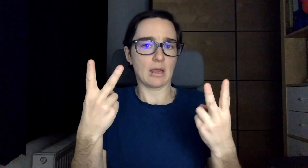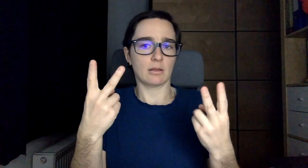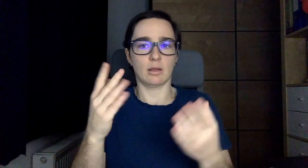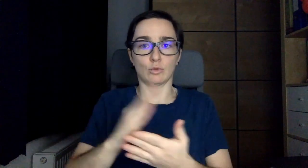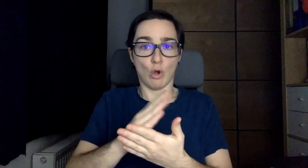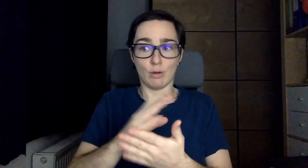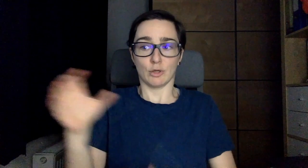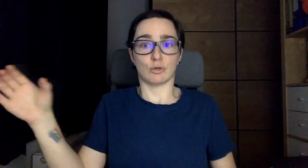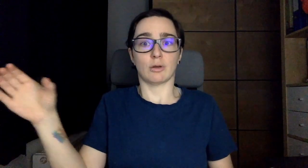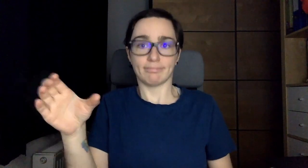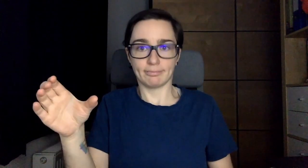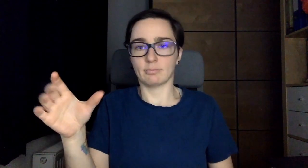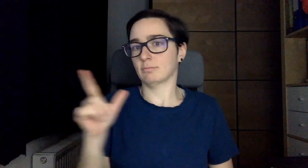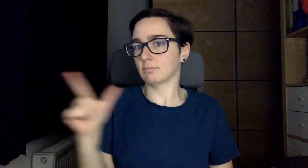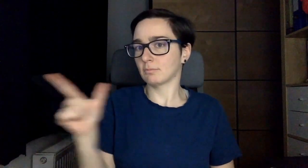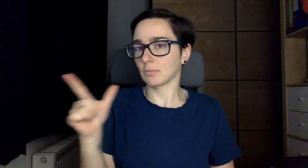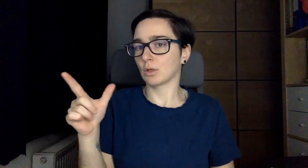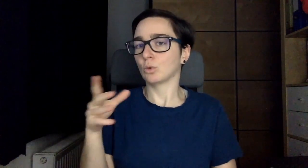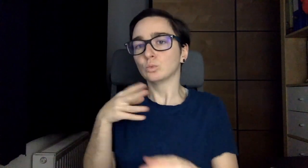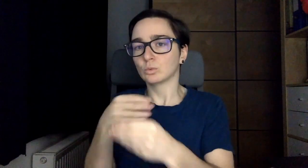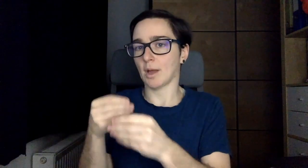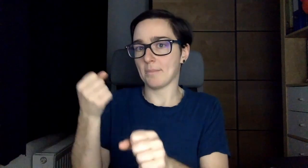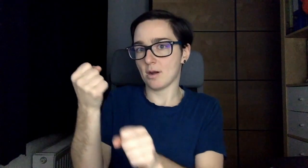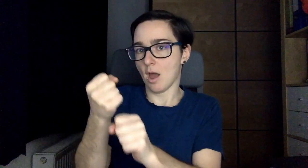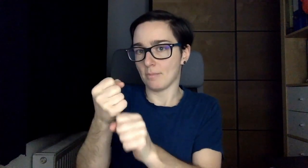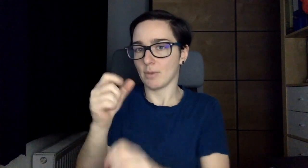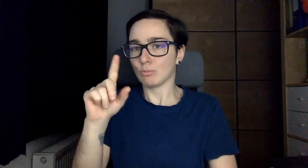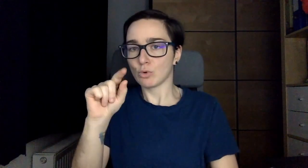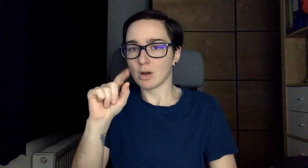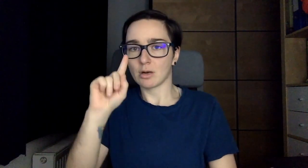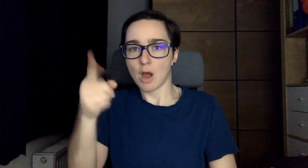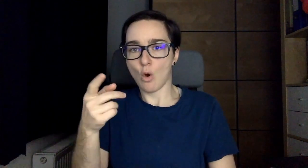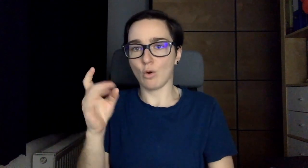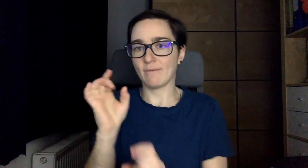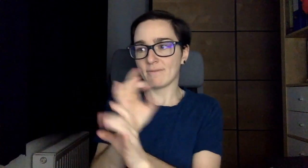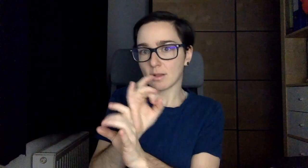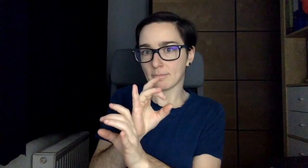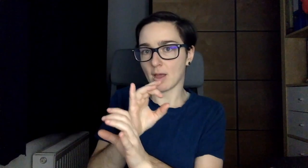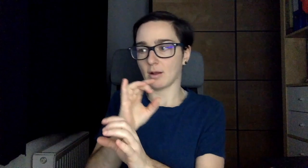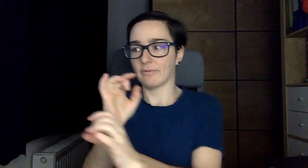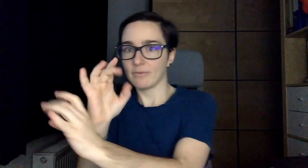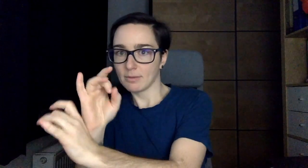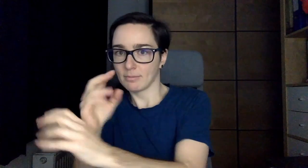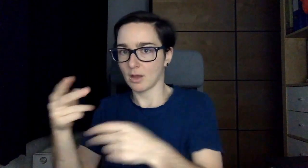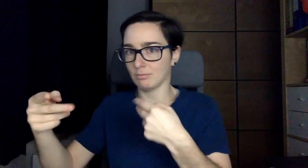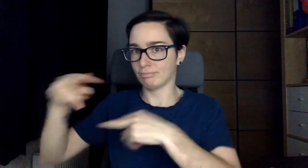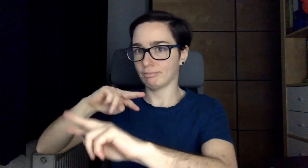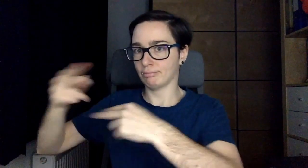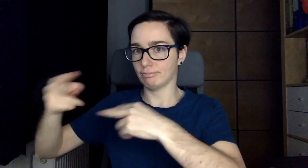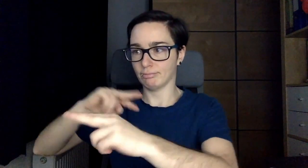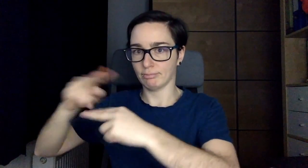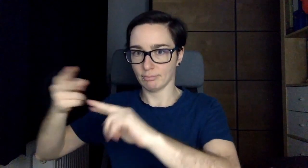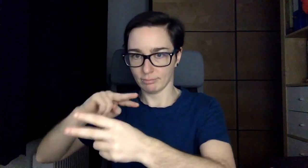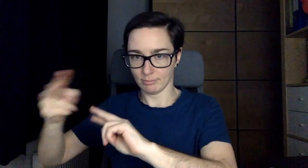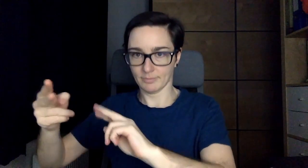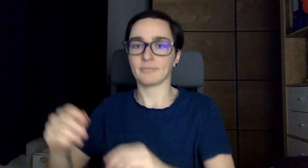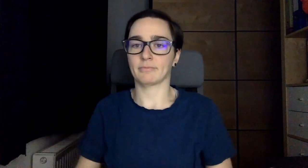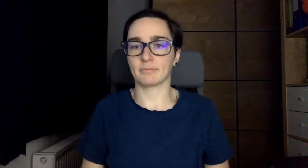Important is that the interpreter and me work together. This also means giving each other feedback.